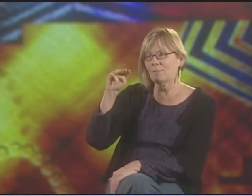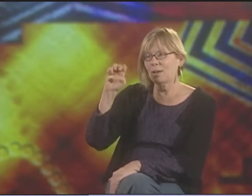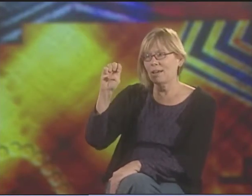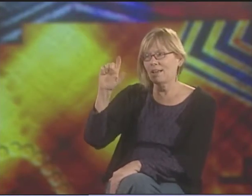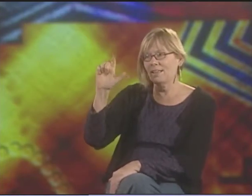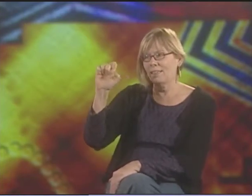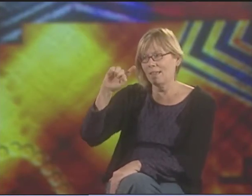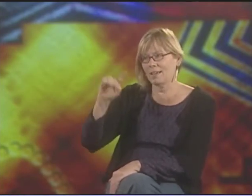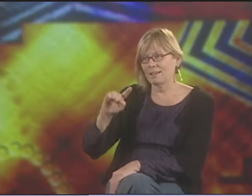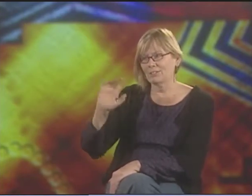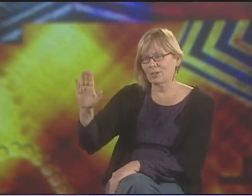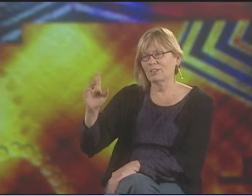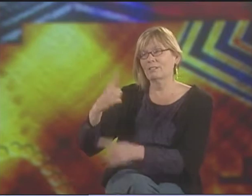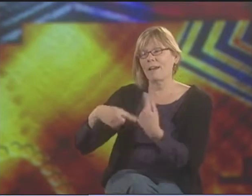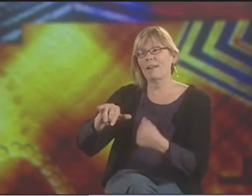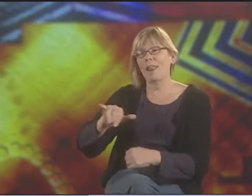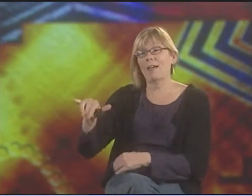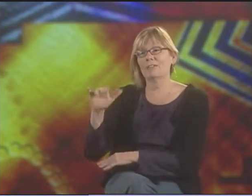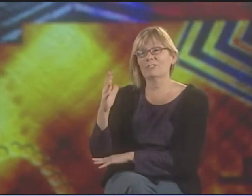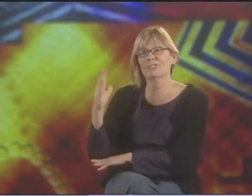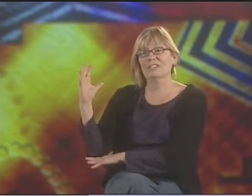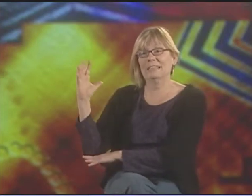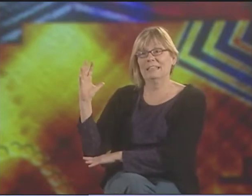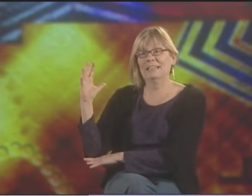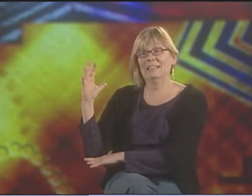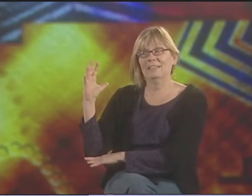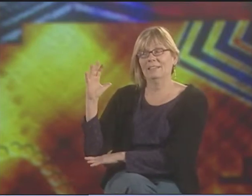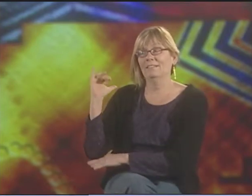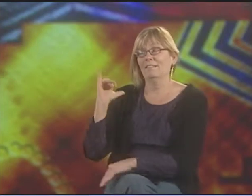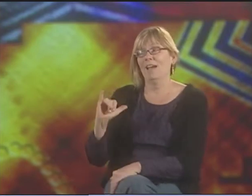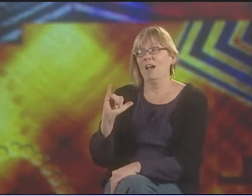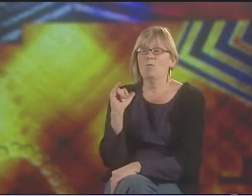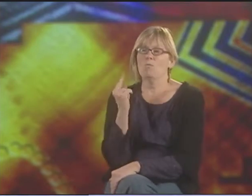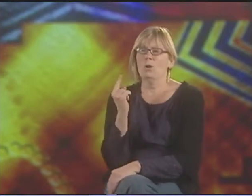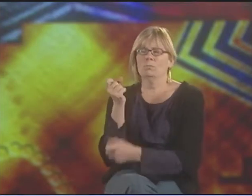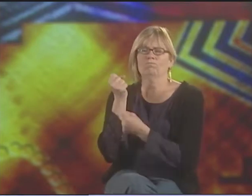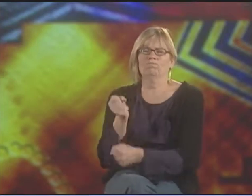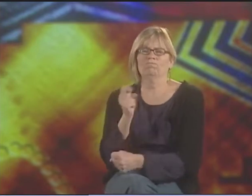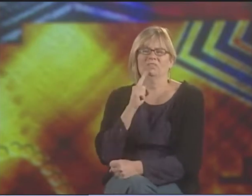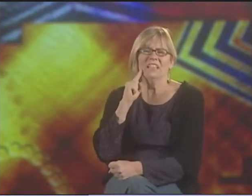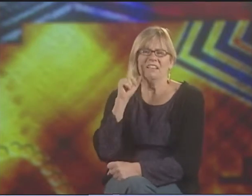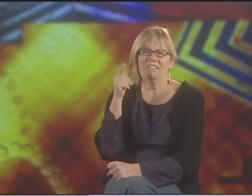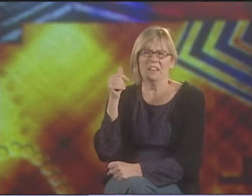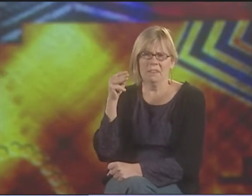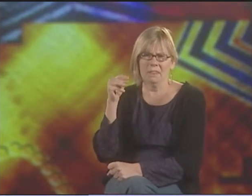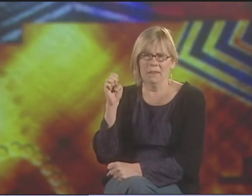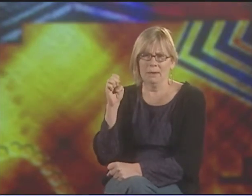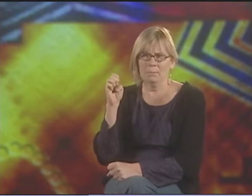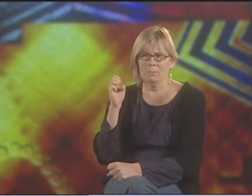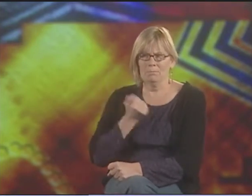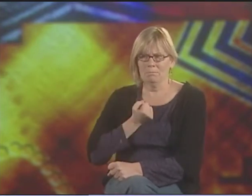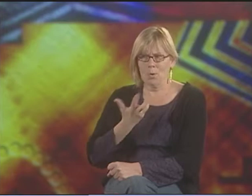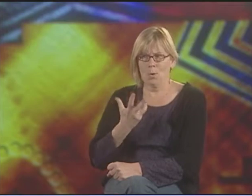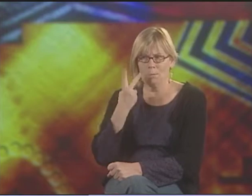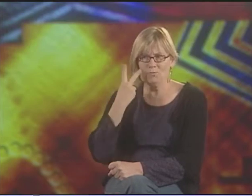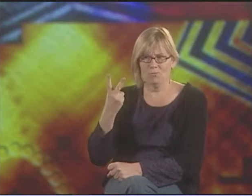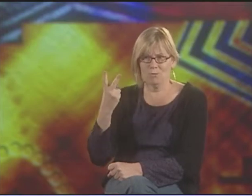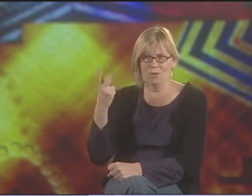ELLA MAE LENTZ' "SIGN IS LIKE A TREE." THAT WAS SUCH A STRONG DEATH-THEMED POEM